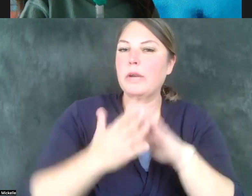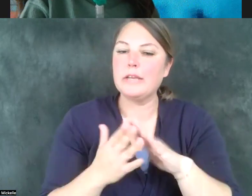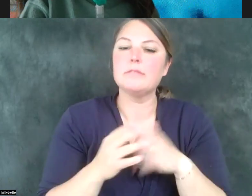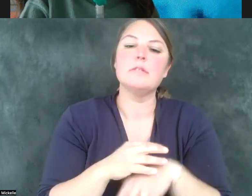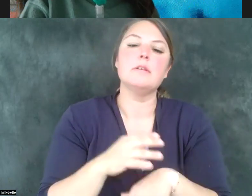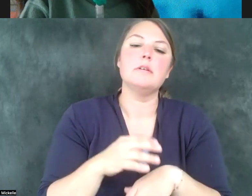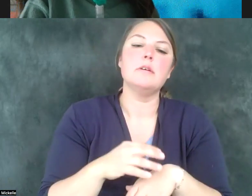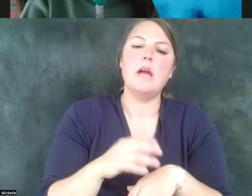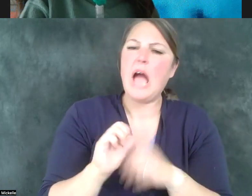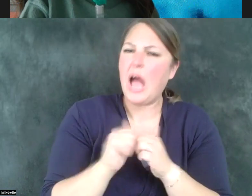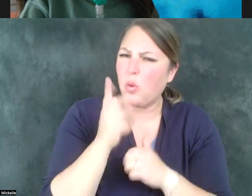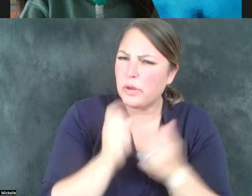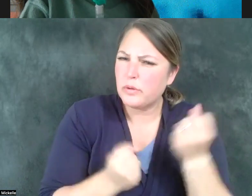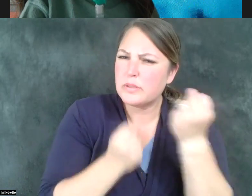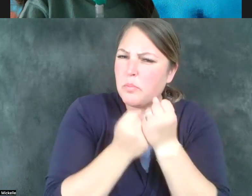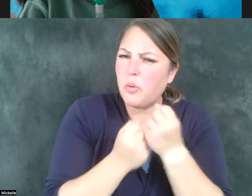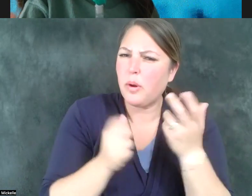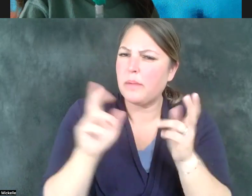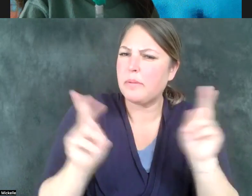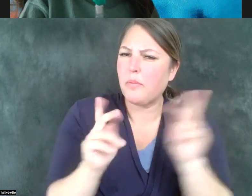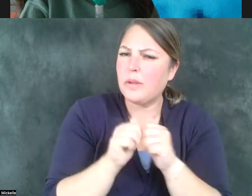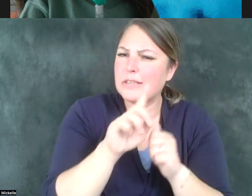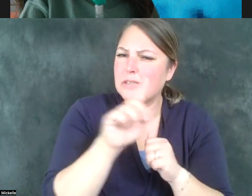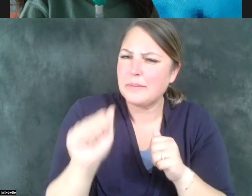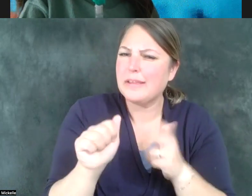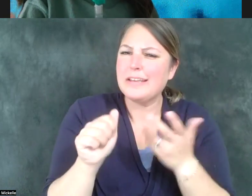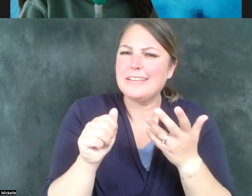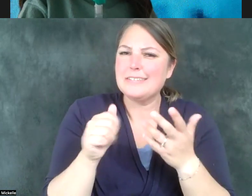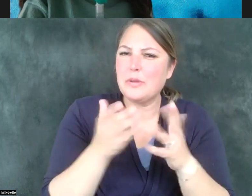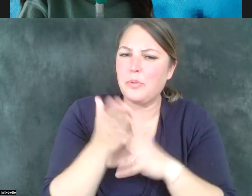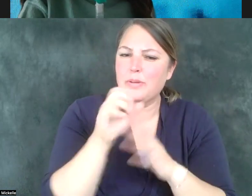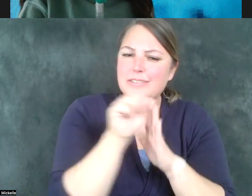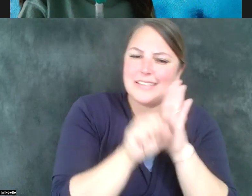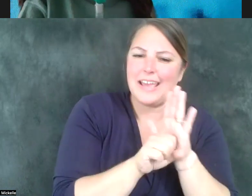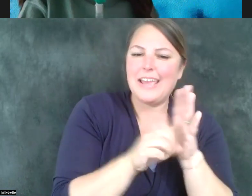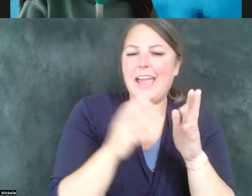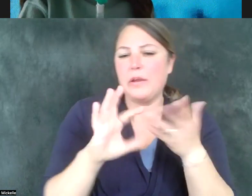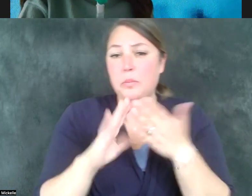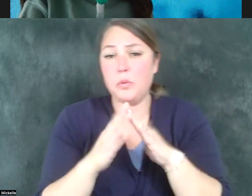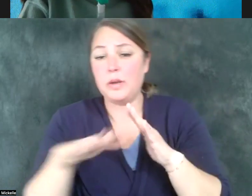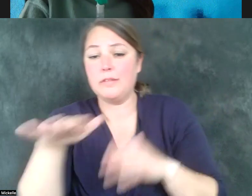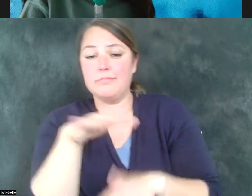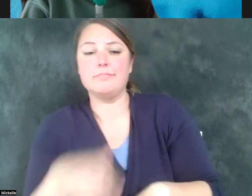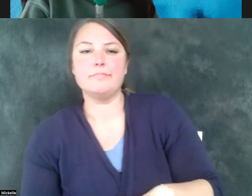more supportive of people with disabilities and their families? Thank you, Andrew. Of course, the ADA